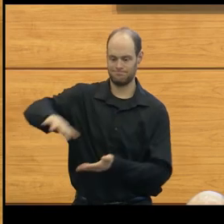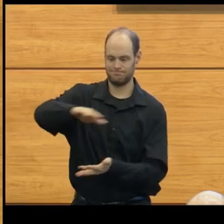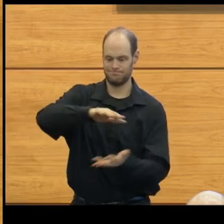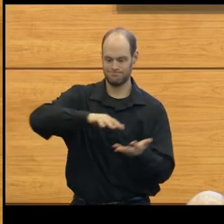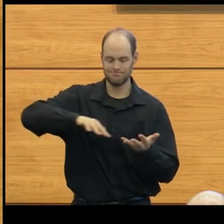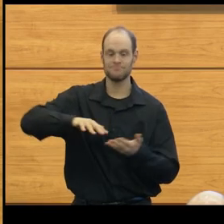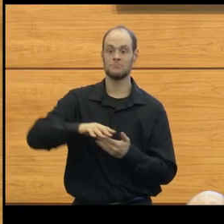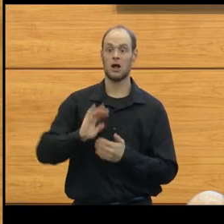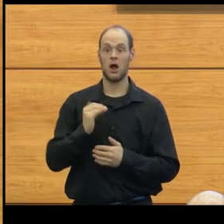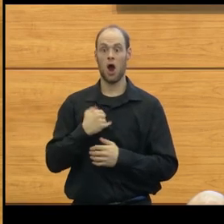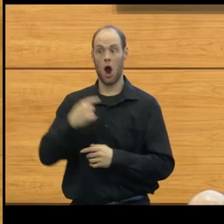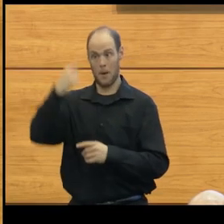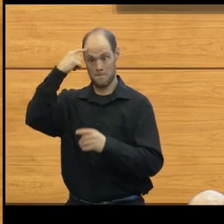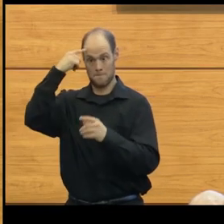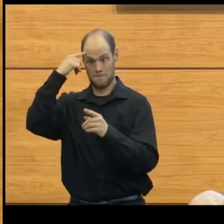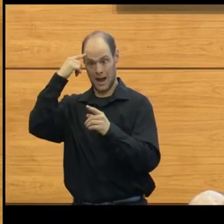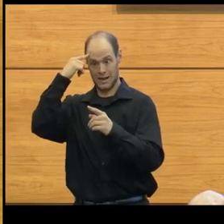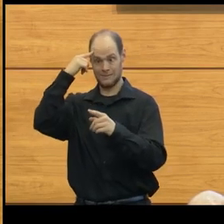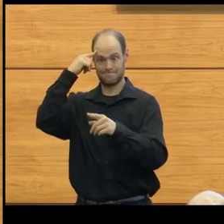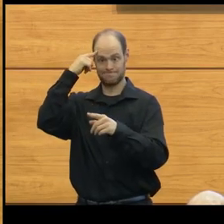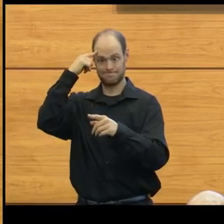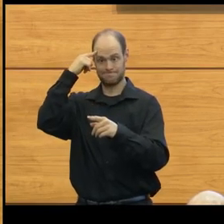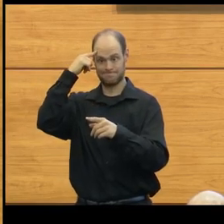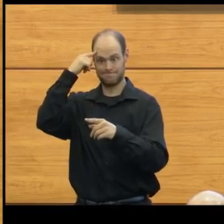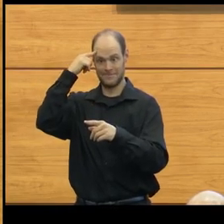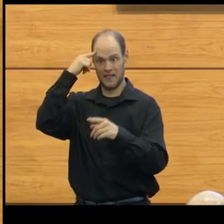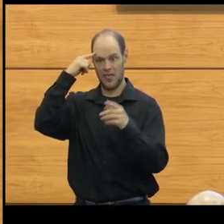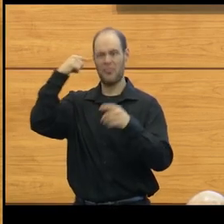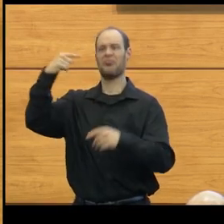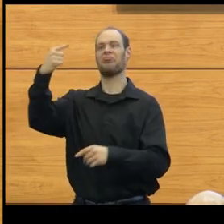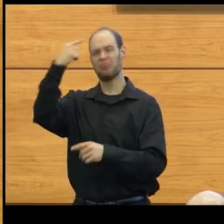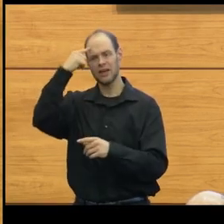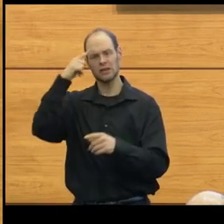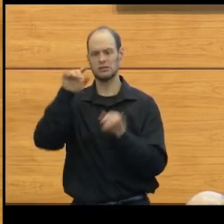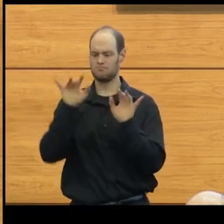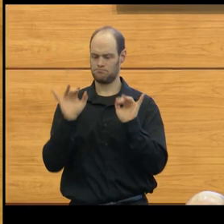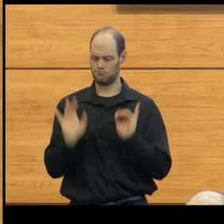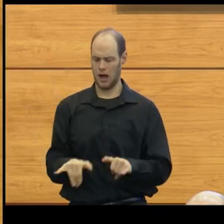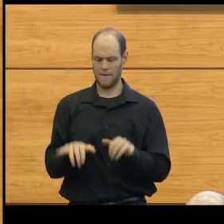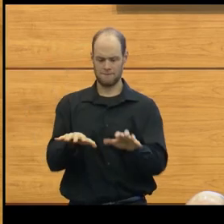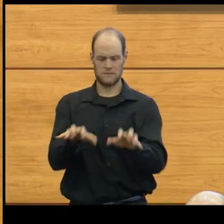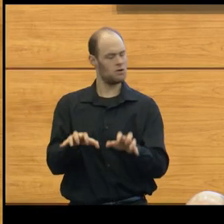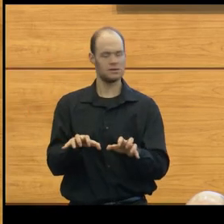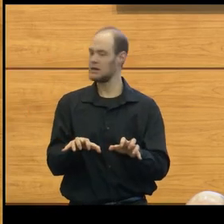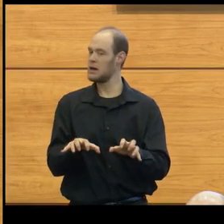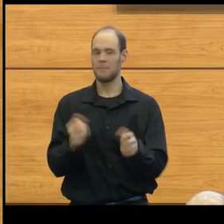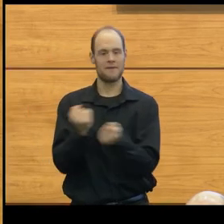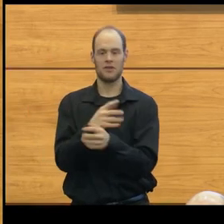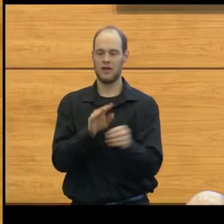our mindset focuses on it as a stagnant process, but it's not, it's very dynamic.